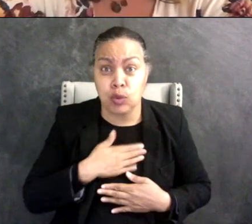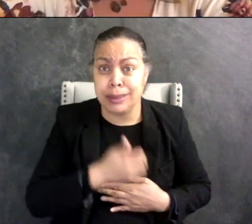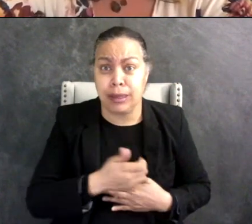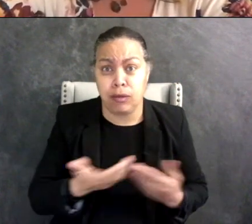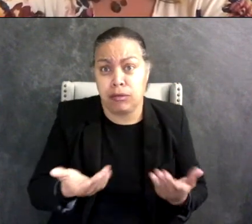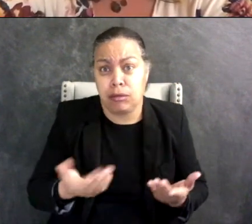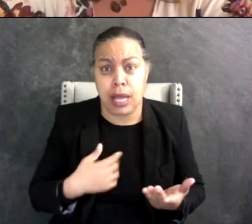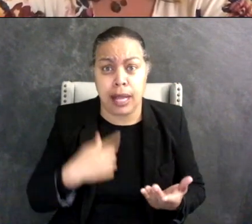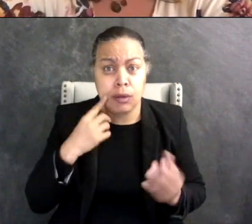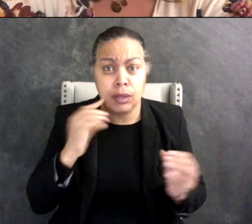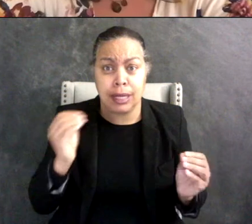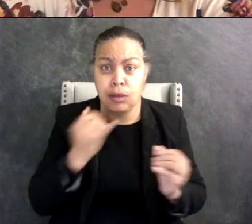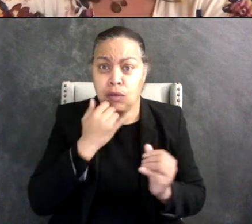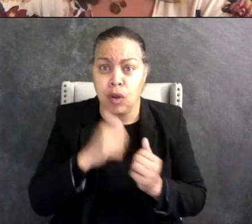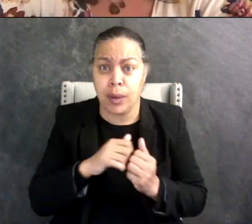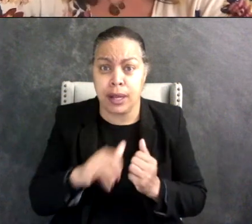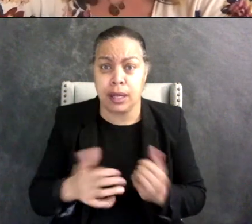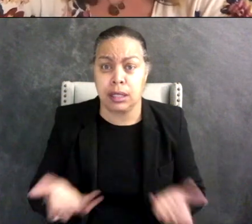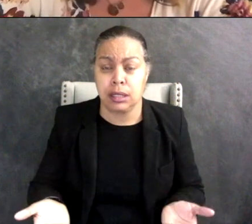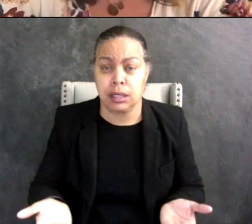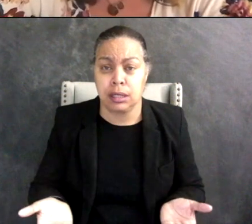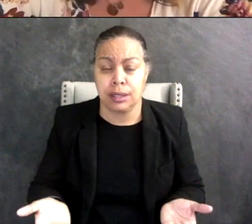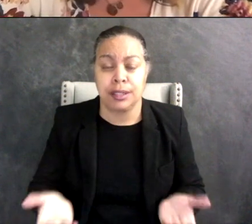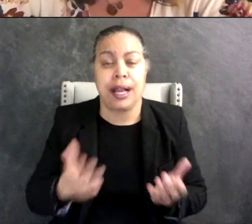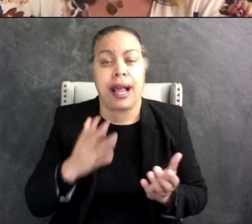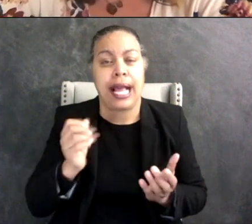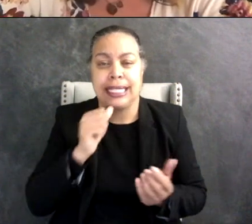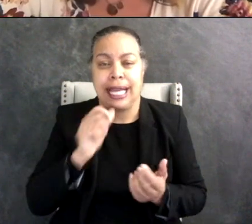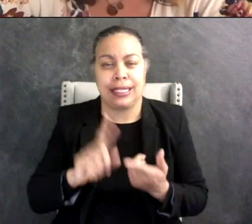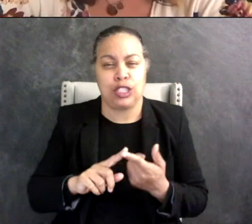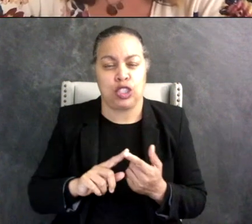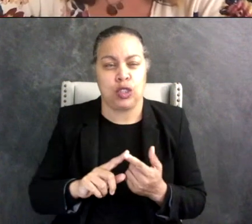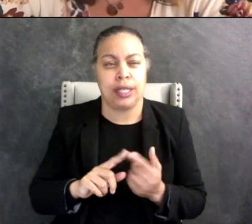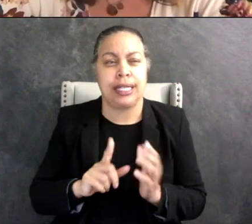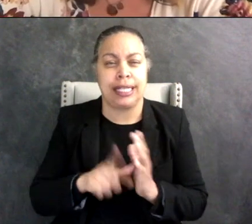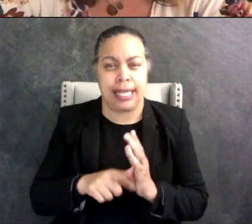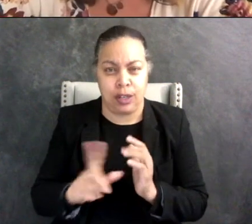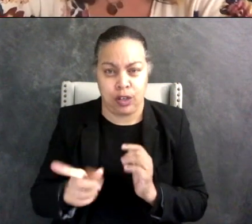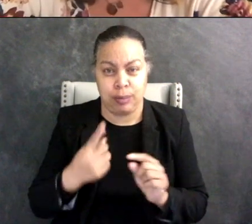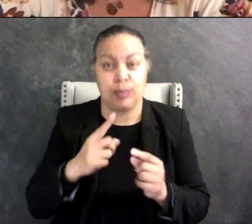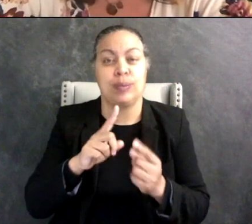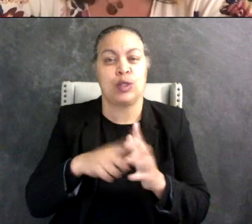anything wrong with that yeah and it wasn't until like he kind of got school age where there were